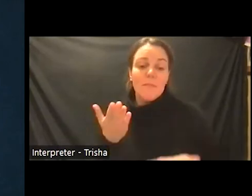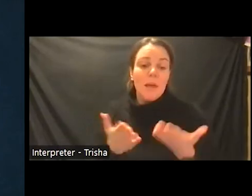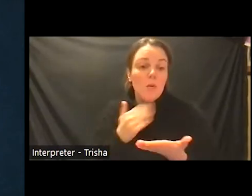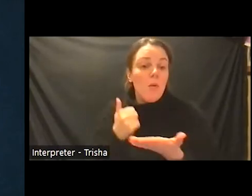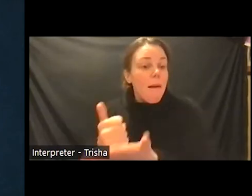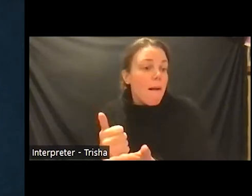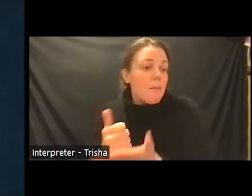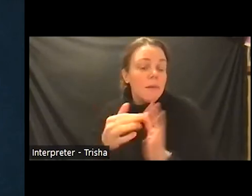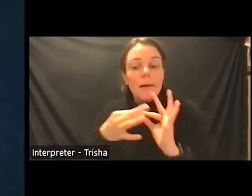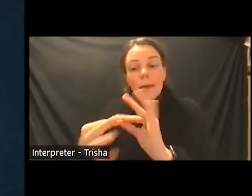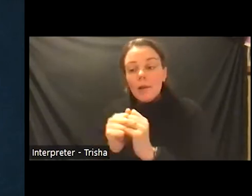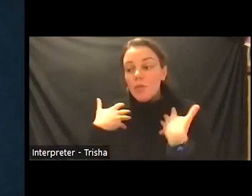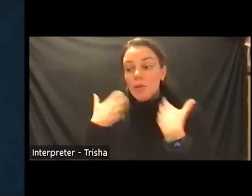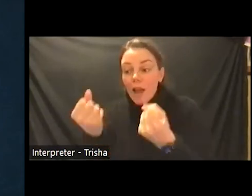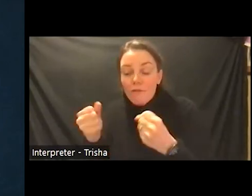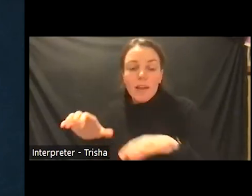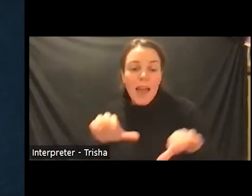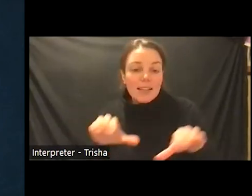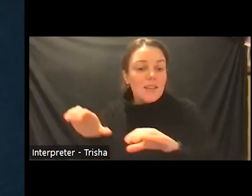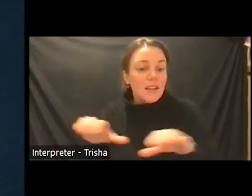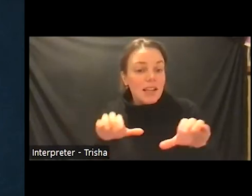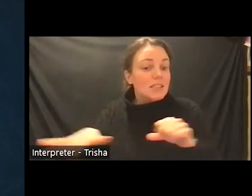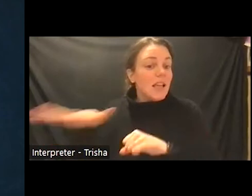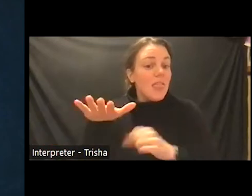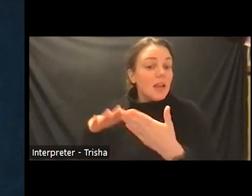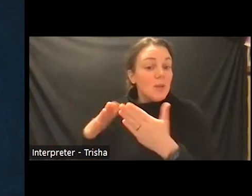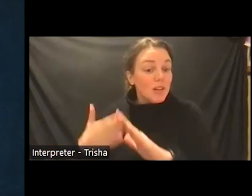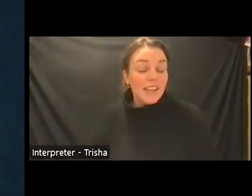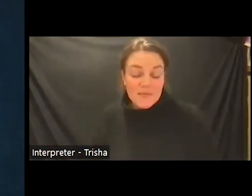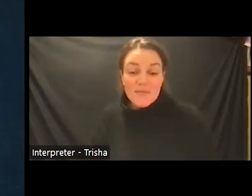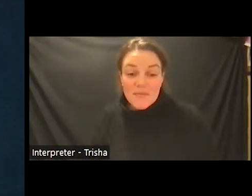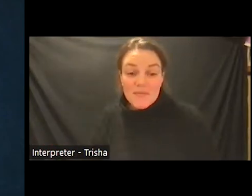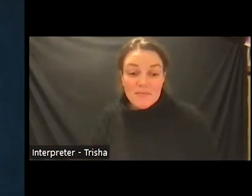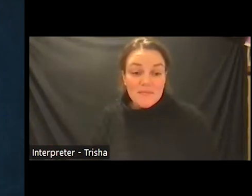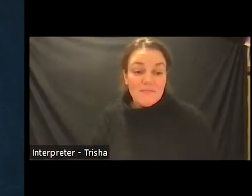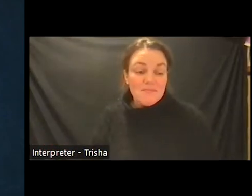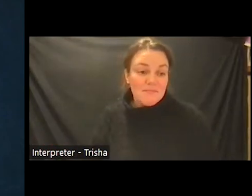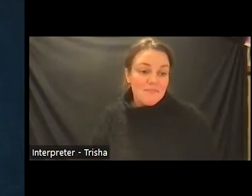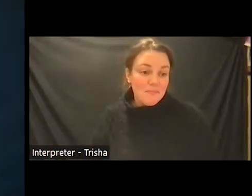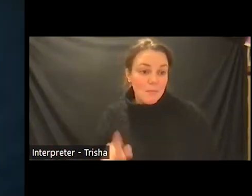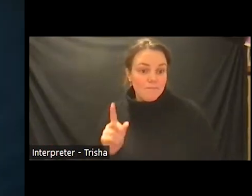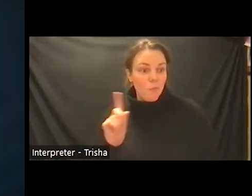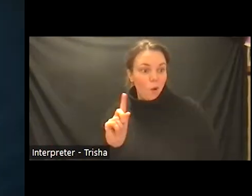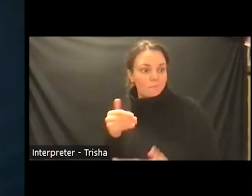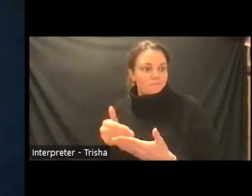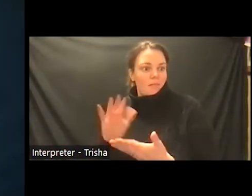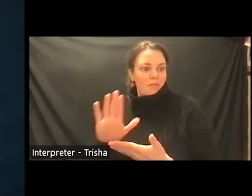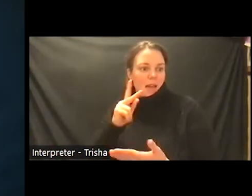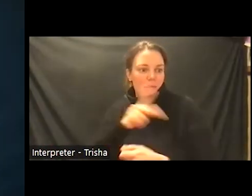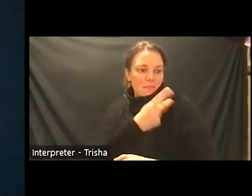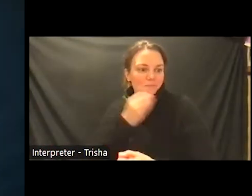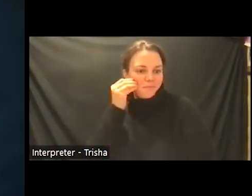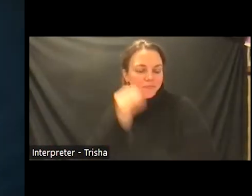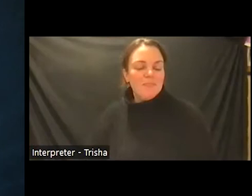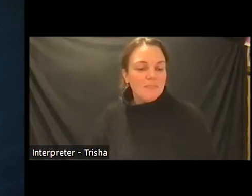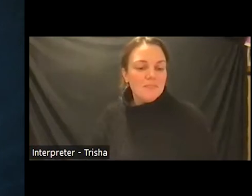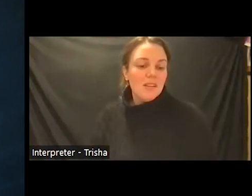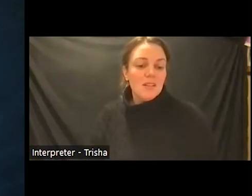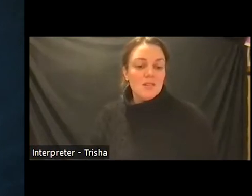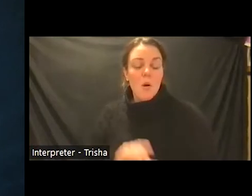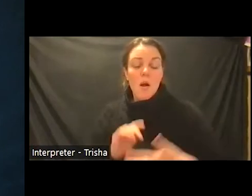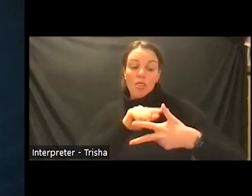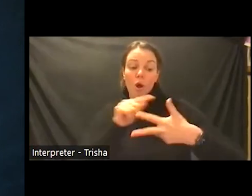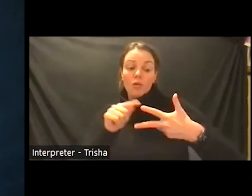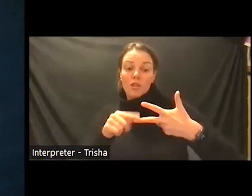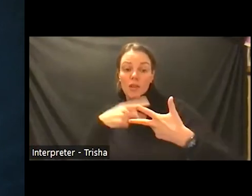recovery activities in in the community where the patient lives those three programs really um